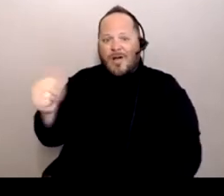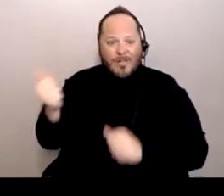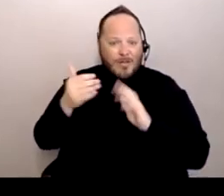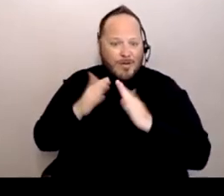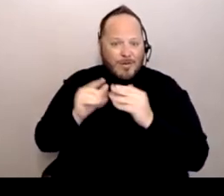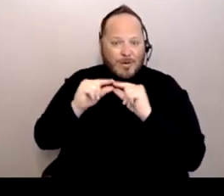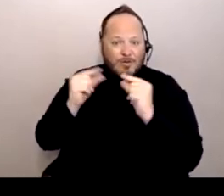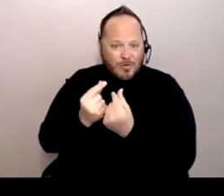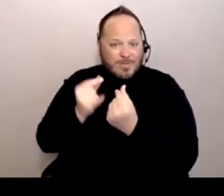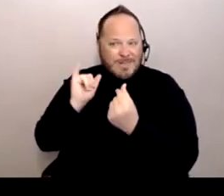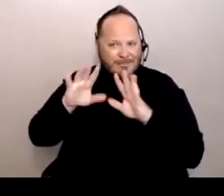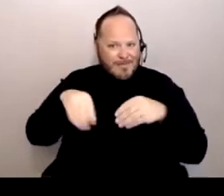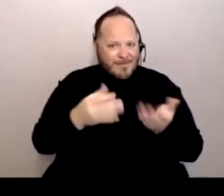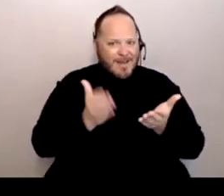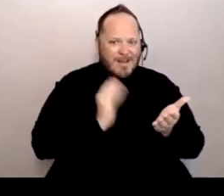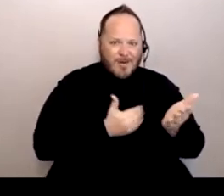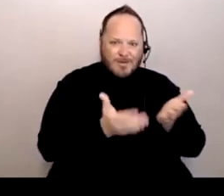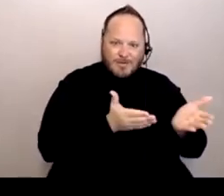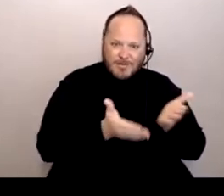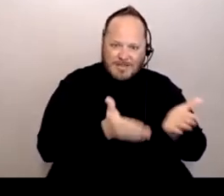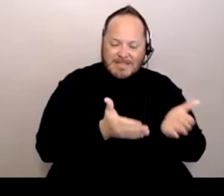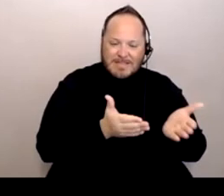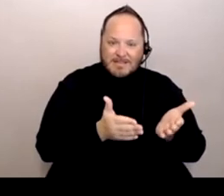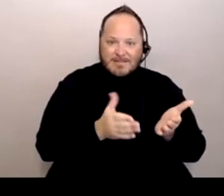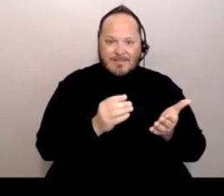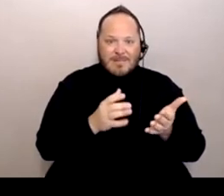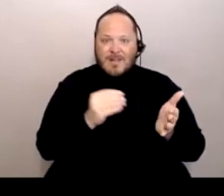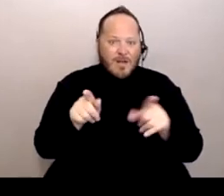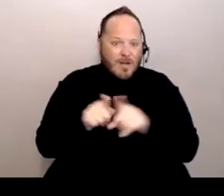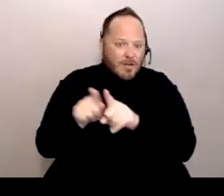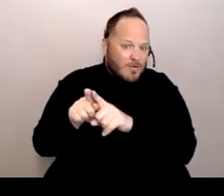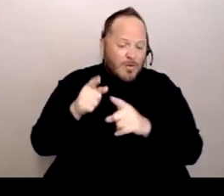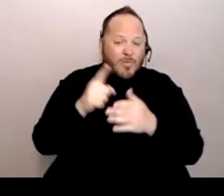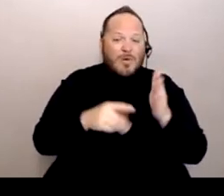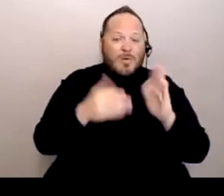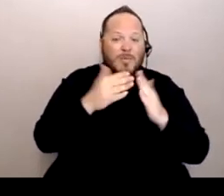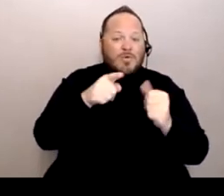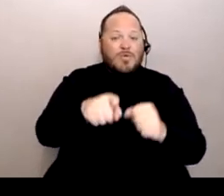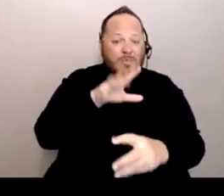as well as other communities that you might be part of through your intersectionality. There's so many things.